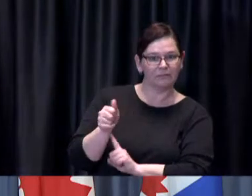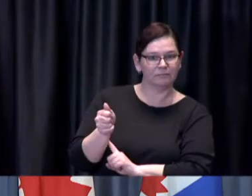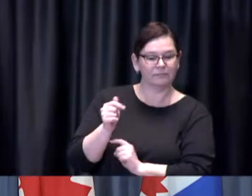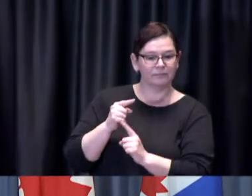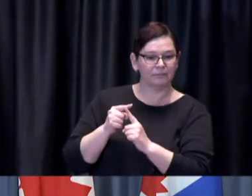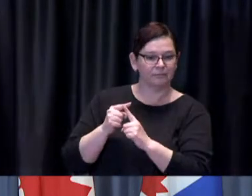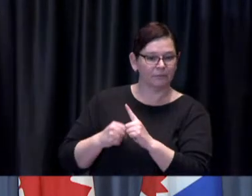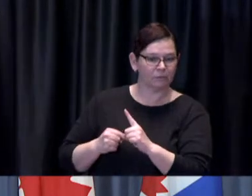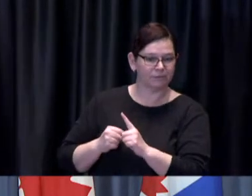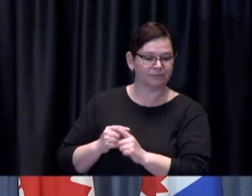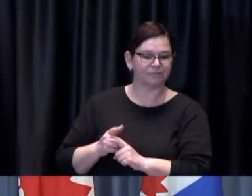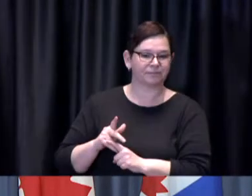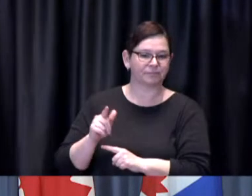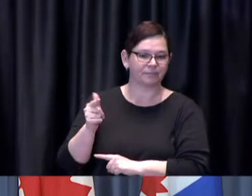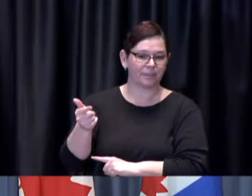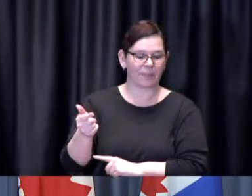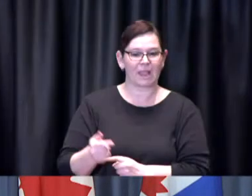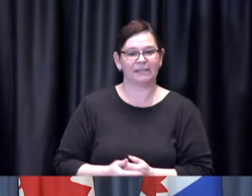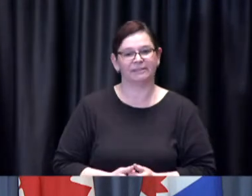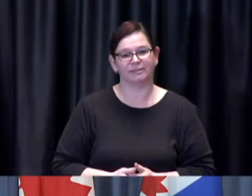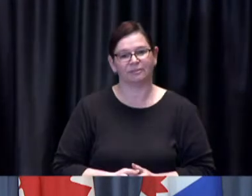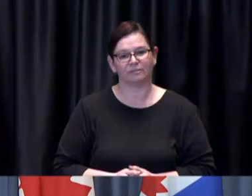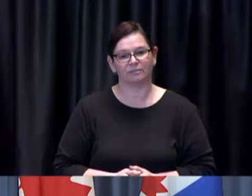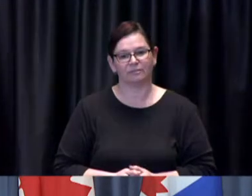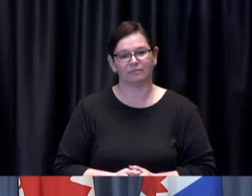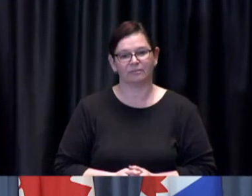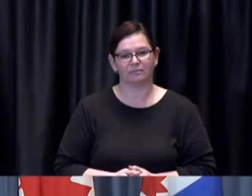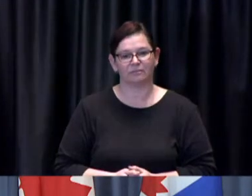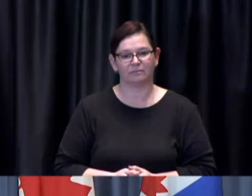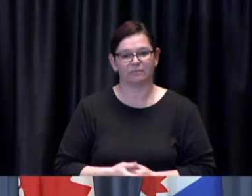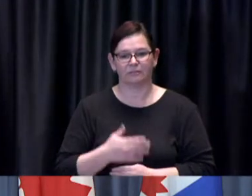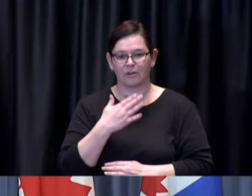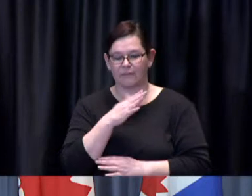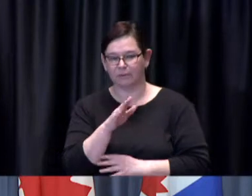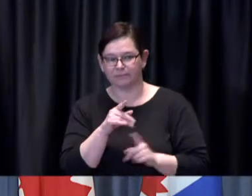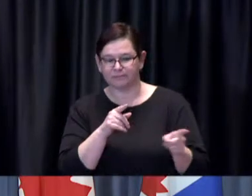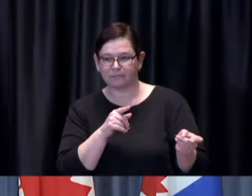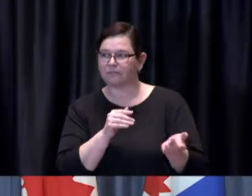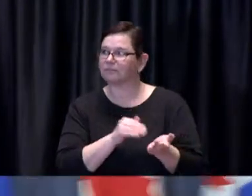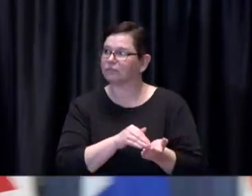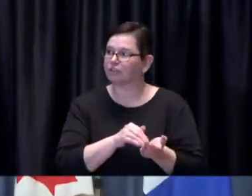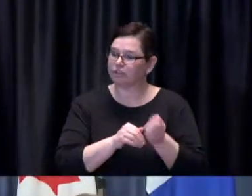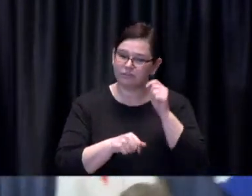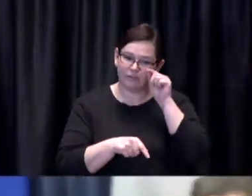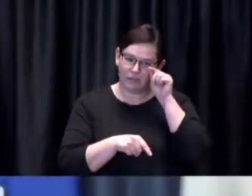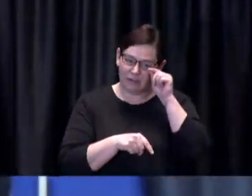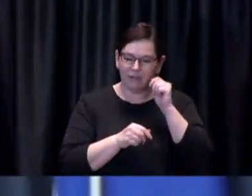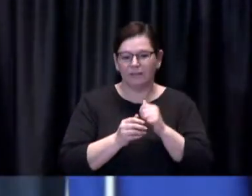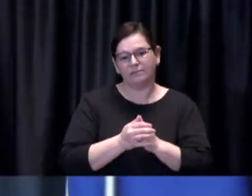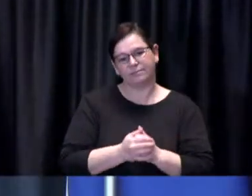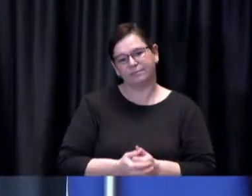Matt: Hi good afternoon. Dr. de Villa just on the rising case counts